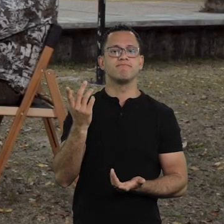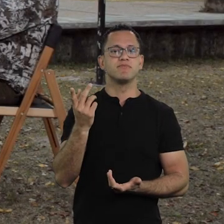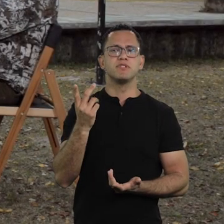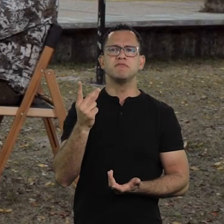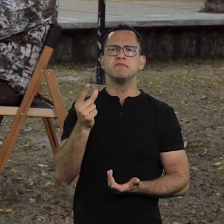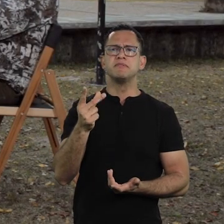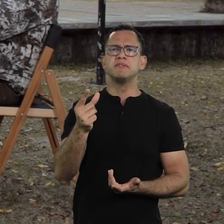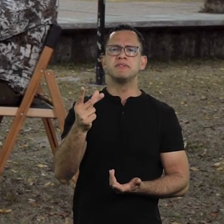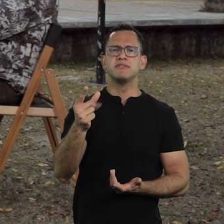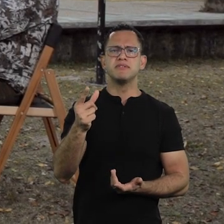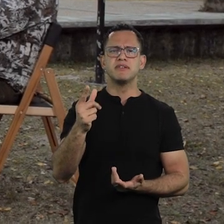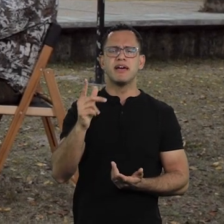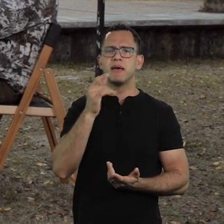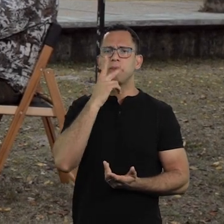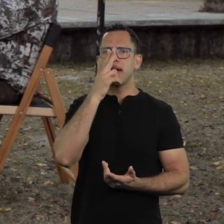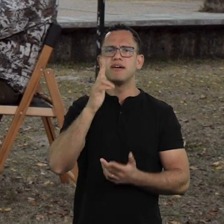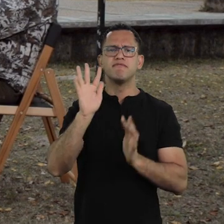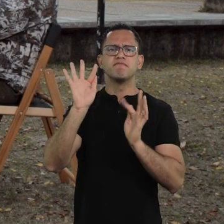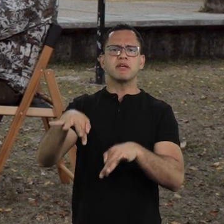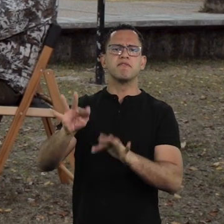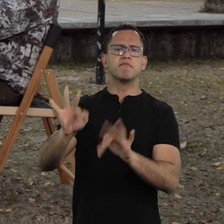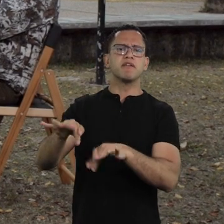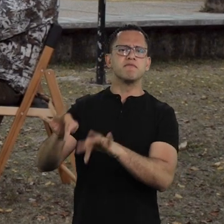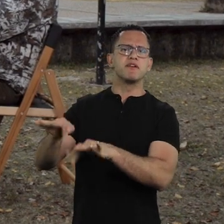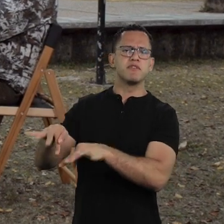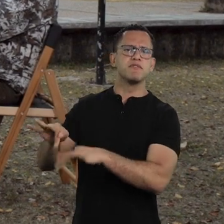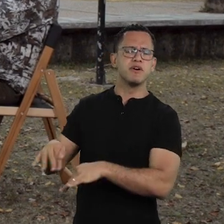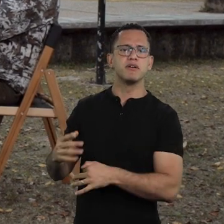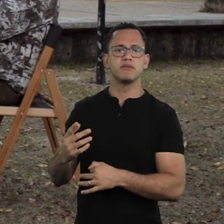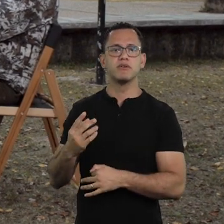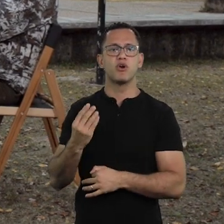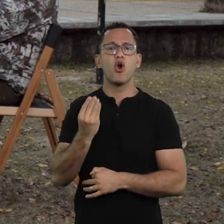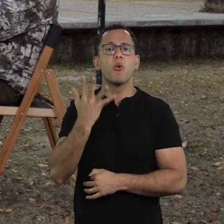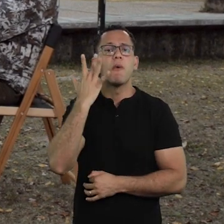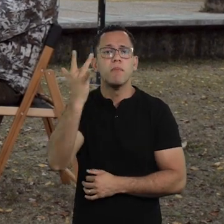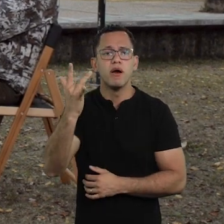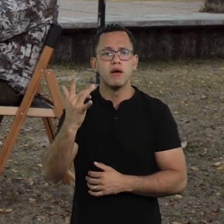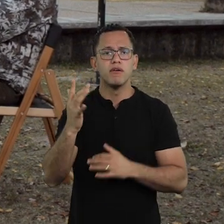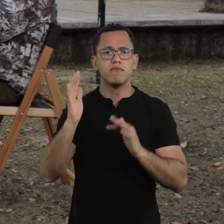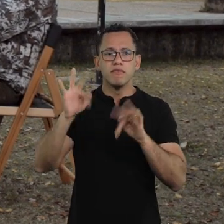have this notion of finitude and don’t know what they will do tomorrow